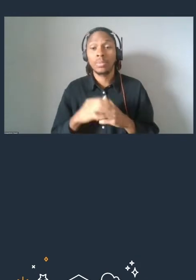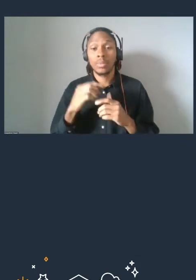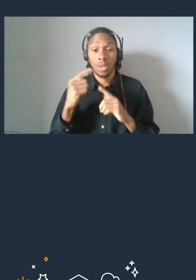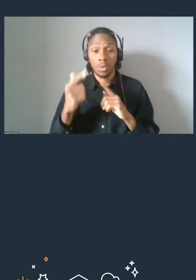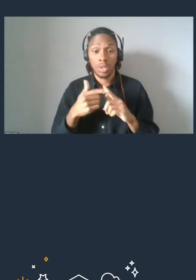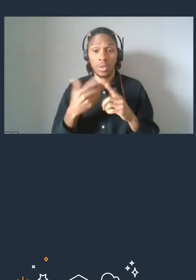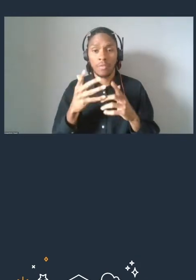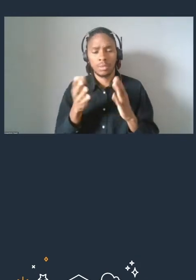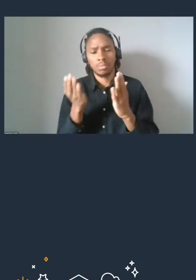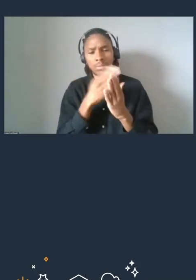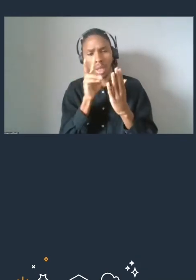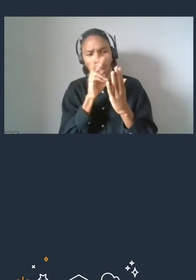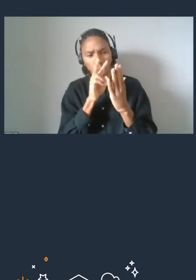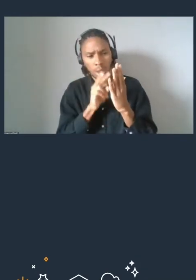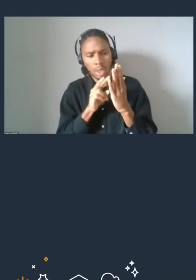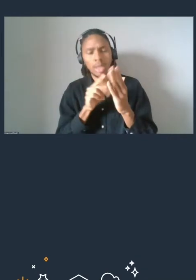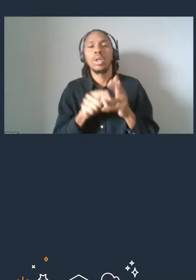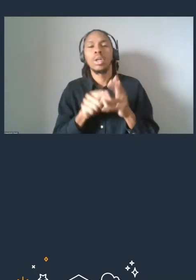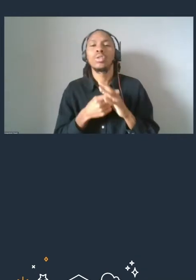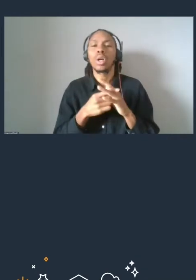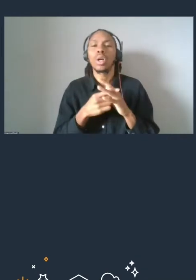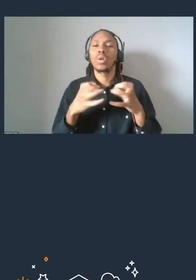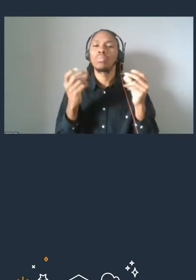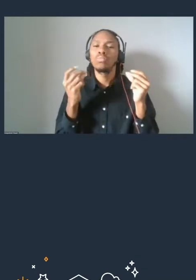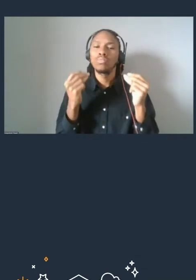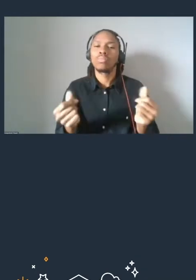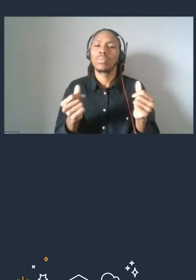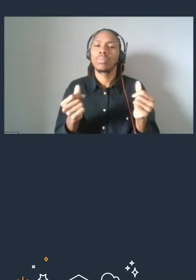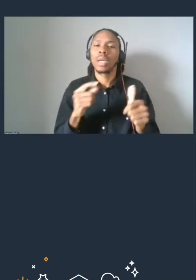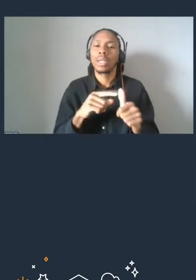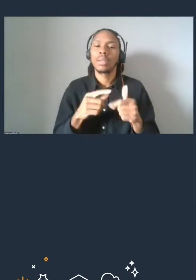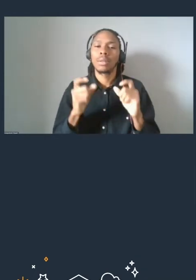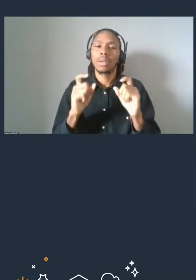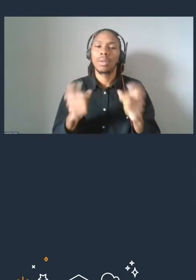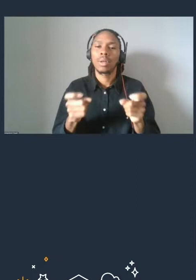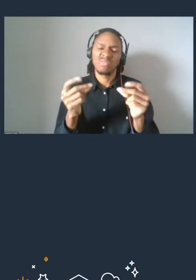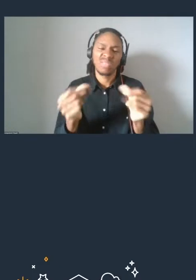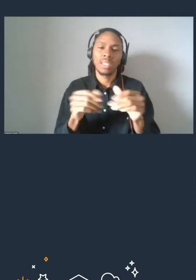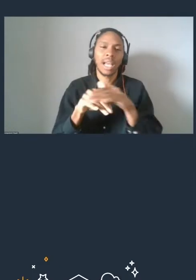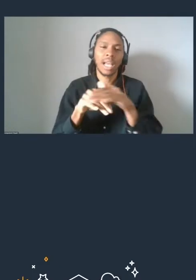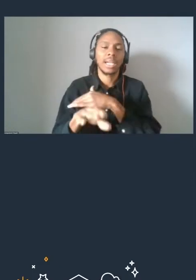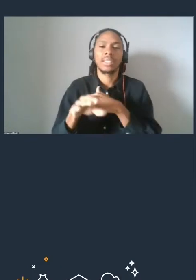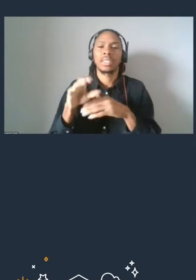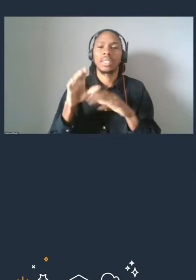you can start a course straight away and you'll be granted instant access into the course.